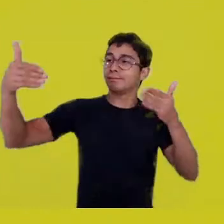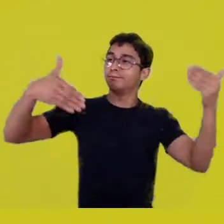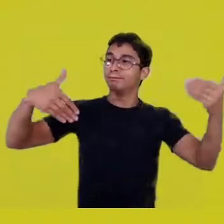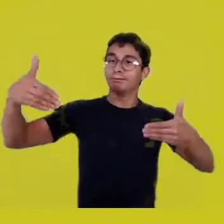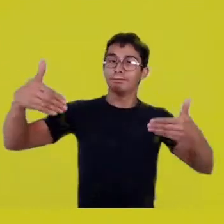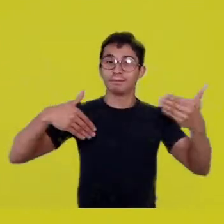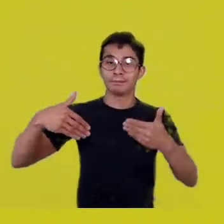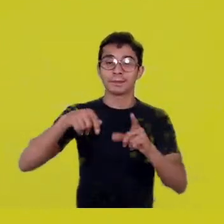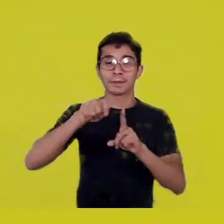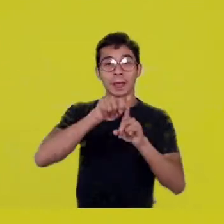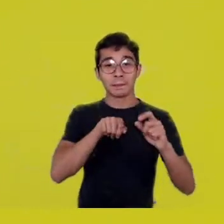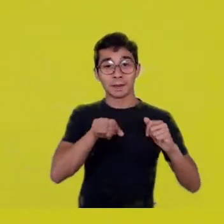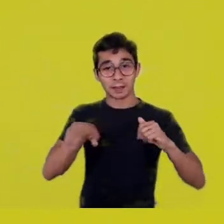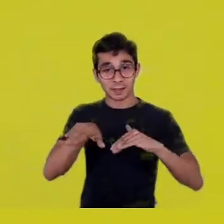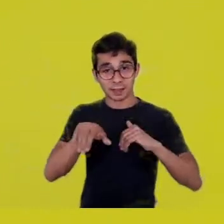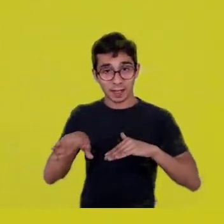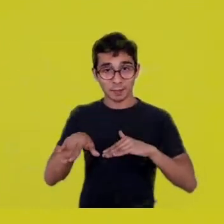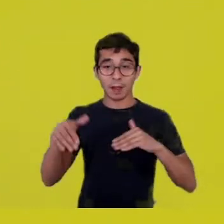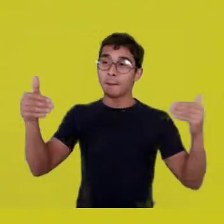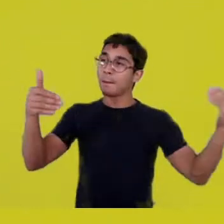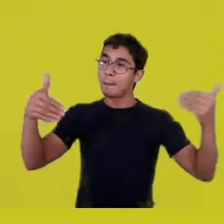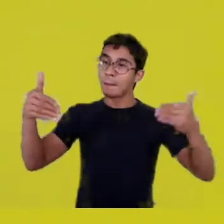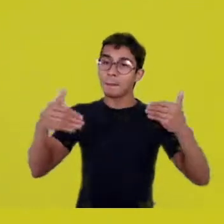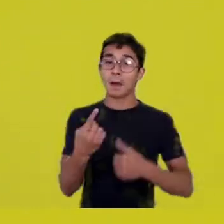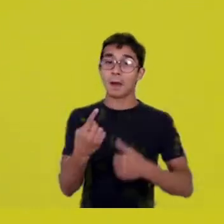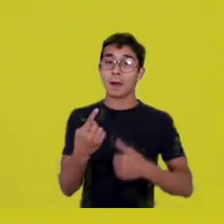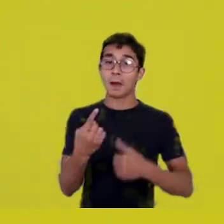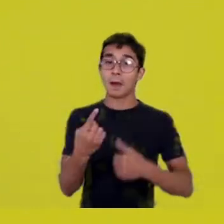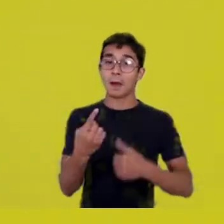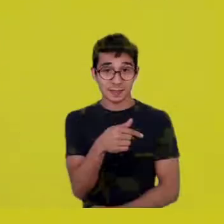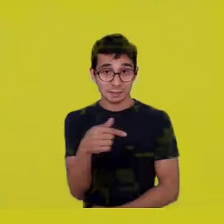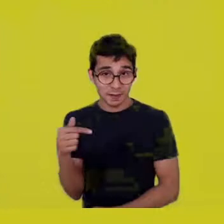and for a week, several peoples stayed at a multi-ethnic village,